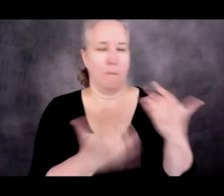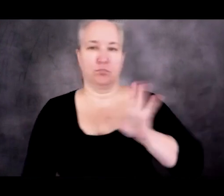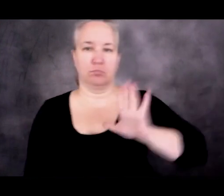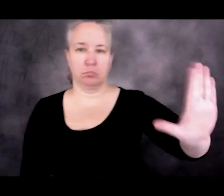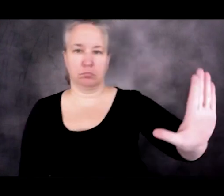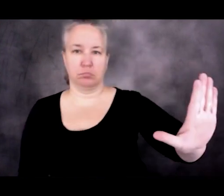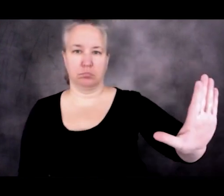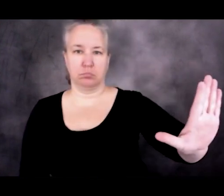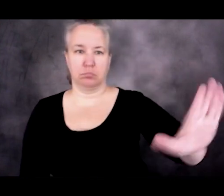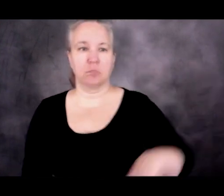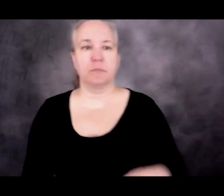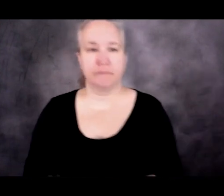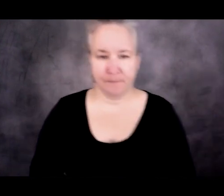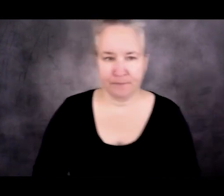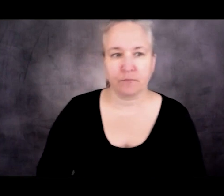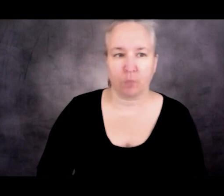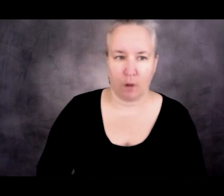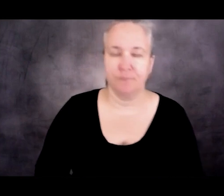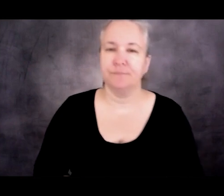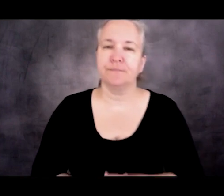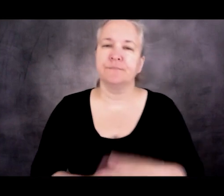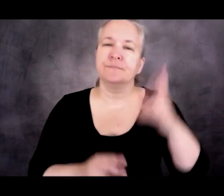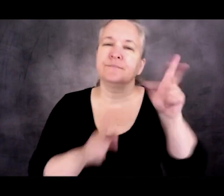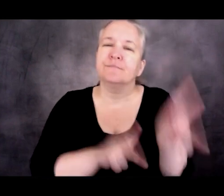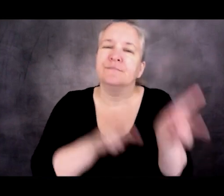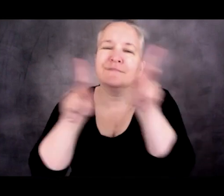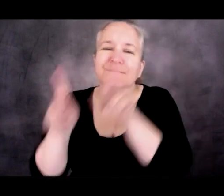So the policy is like posting a No Trespassing sign